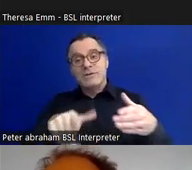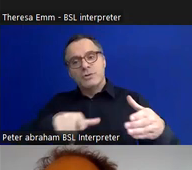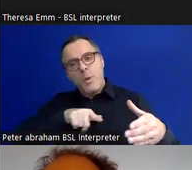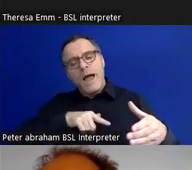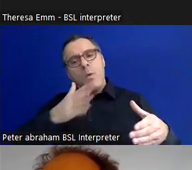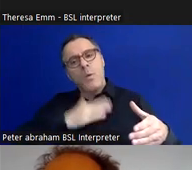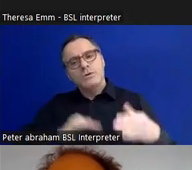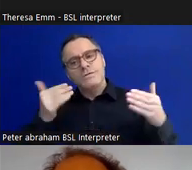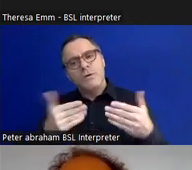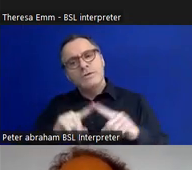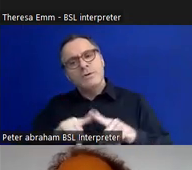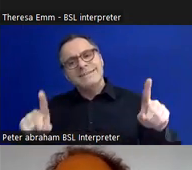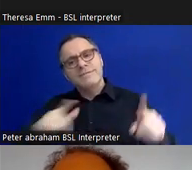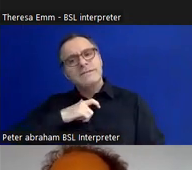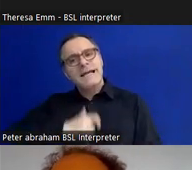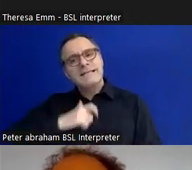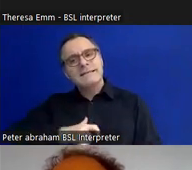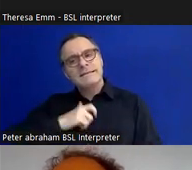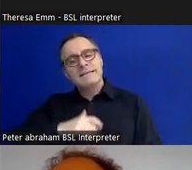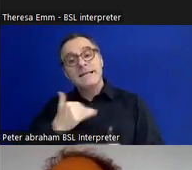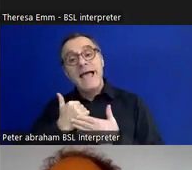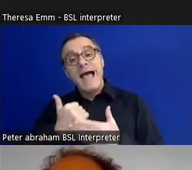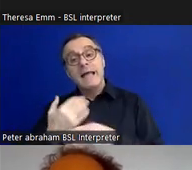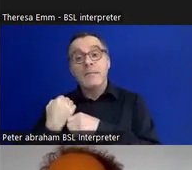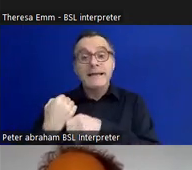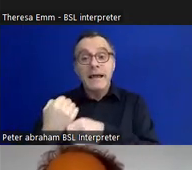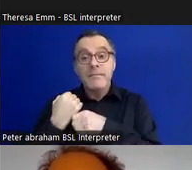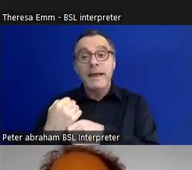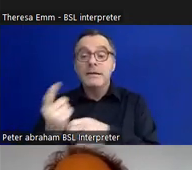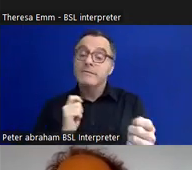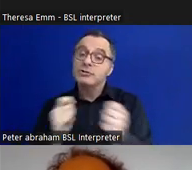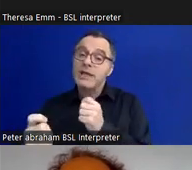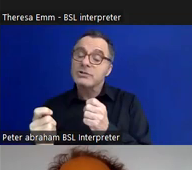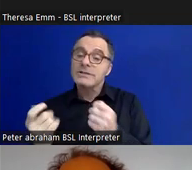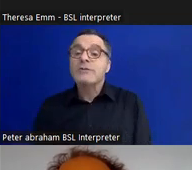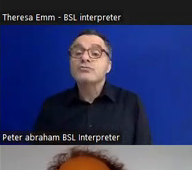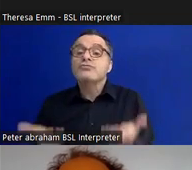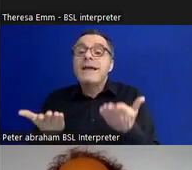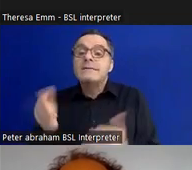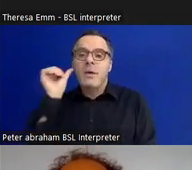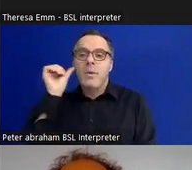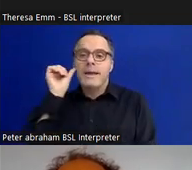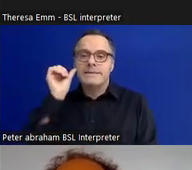that they have, and to help campaign for those changes and make people more aware as well.